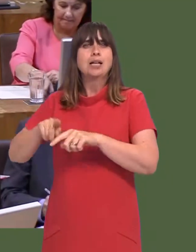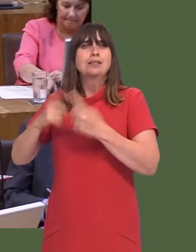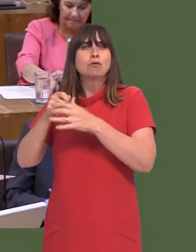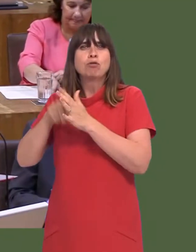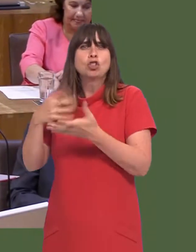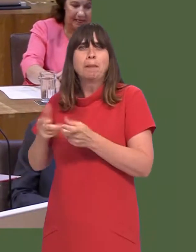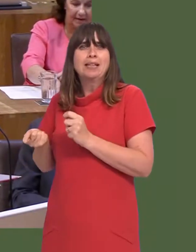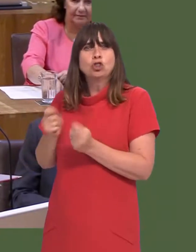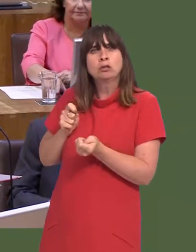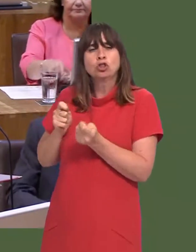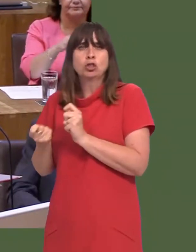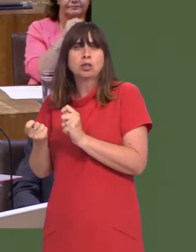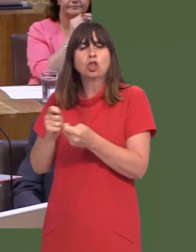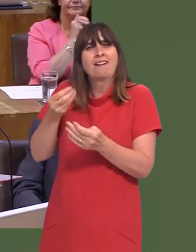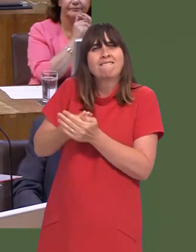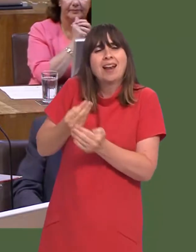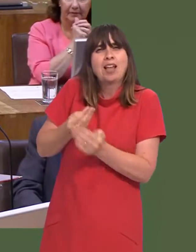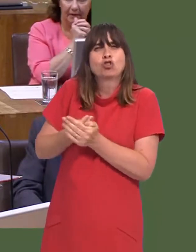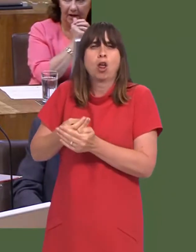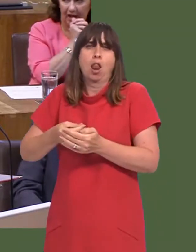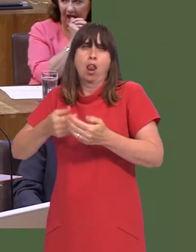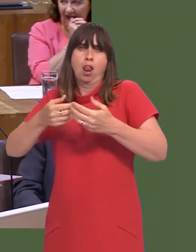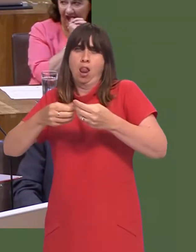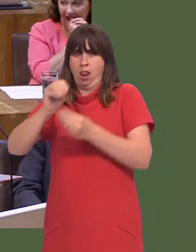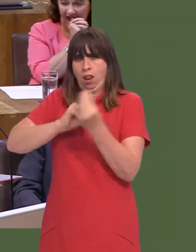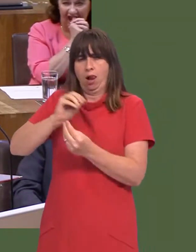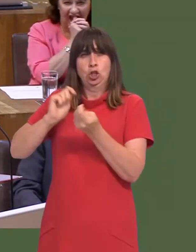project as the project we dealt with. It has changed many times in terms of its financial structure.